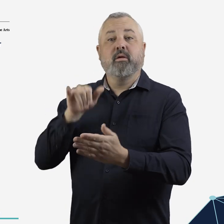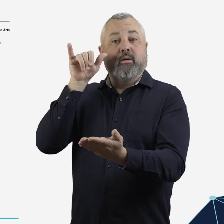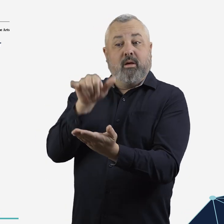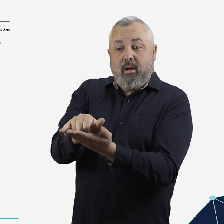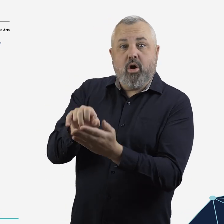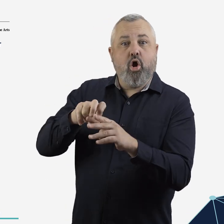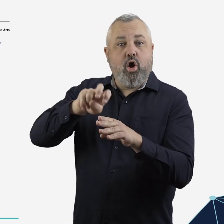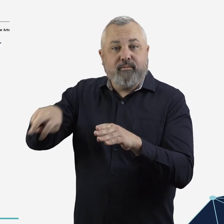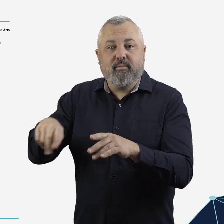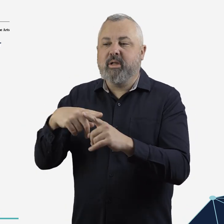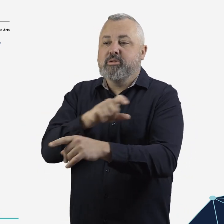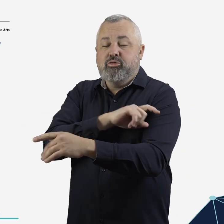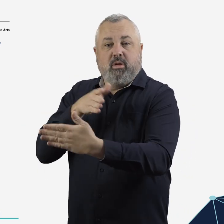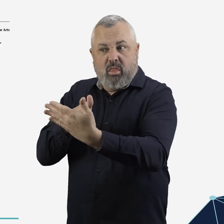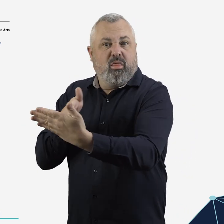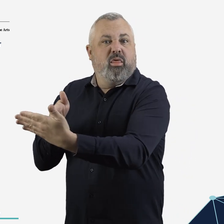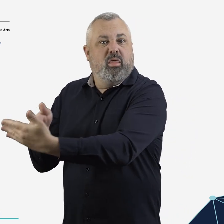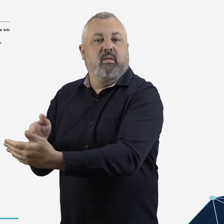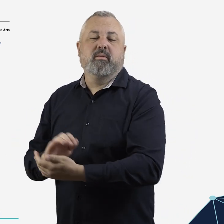to disembarking the aircraft at the destination.